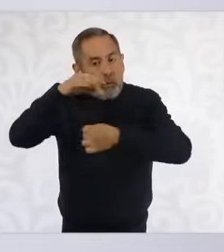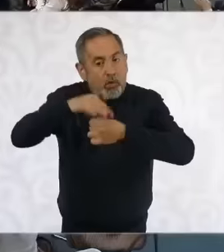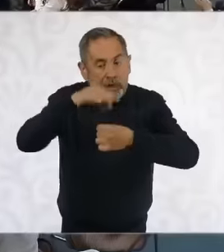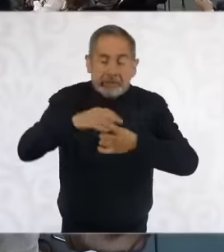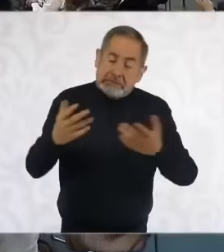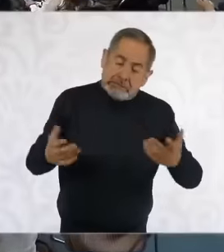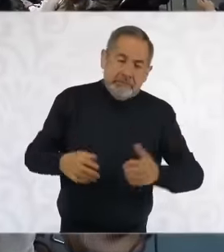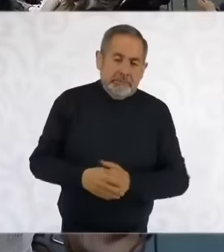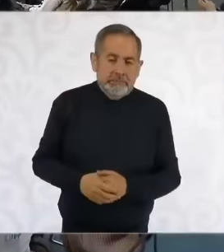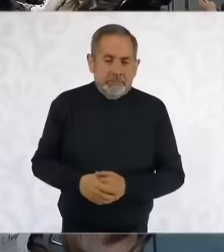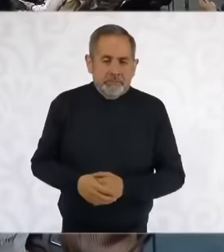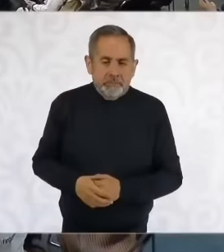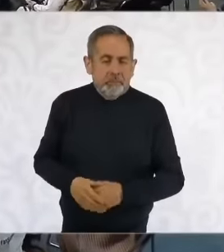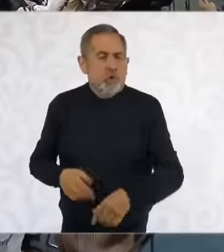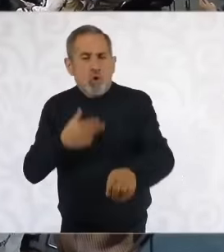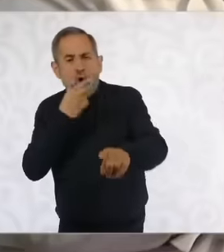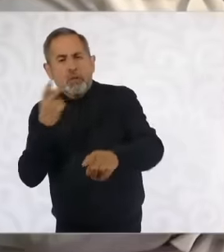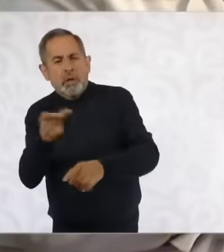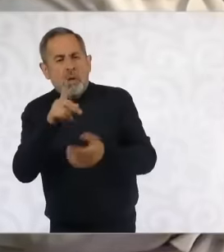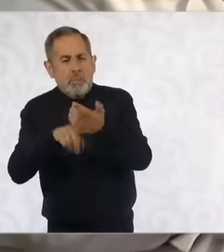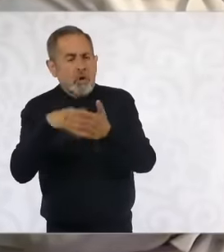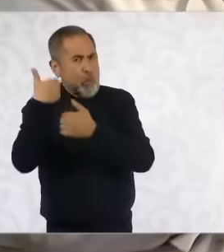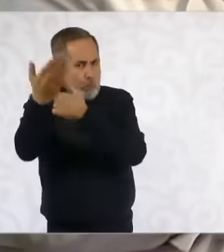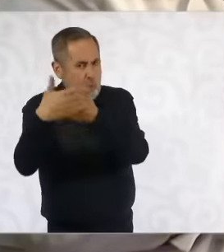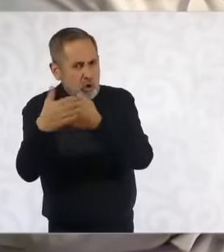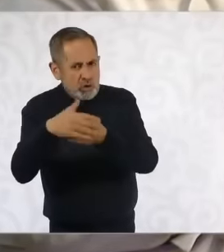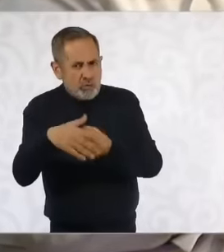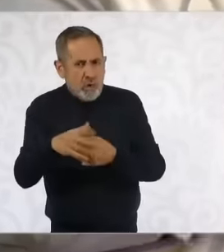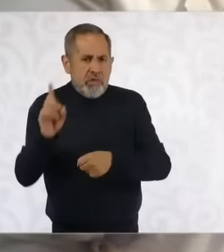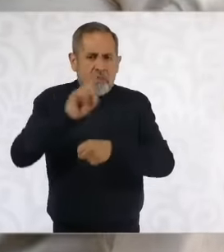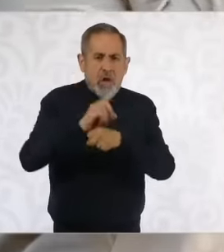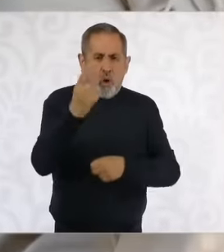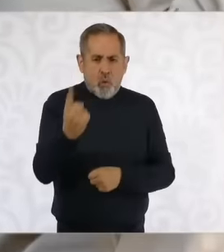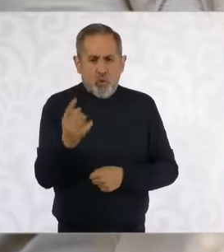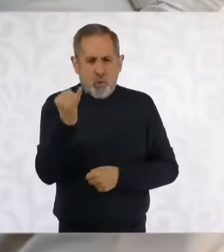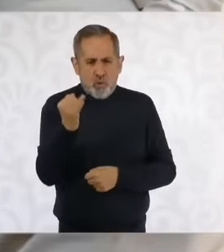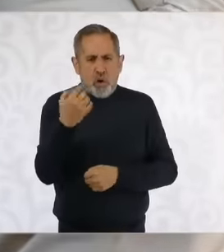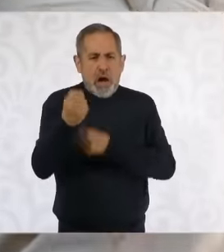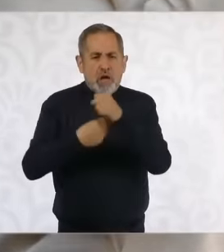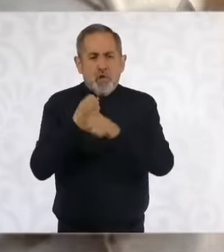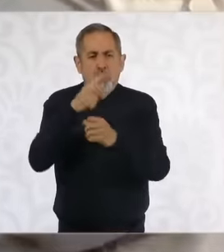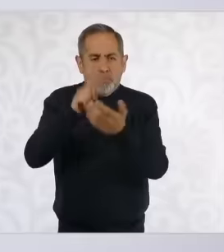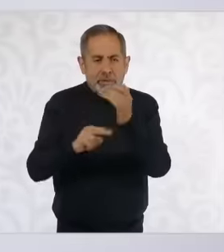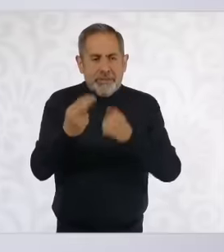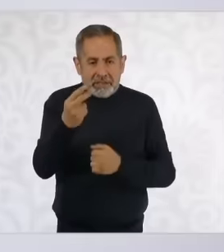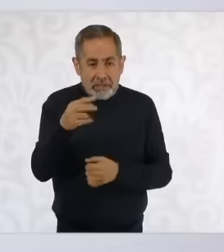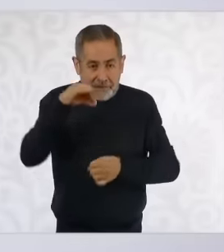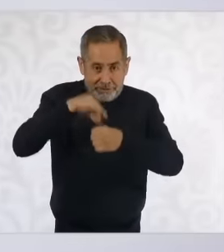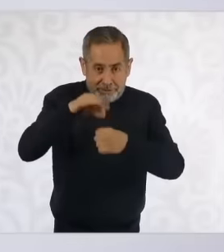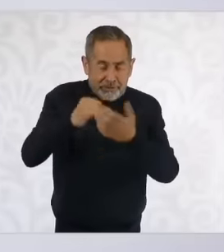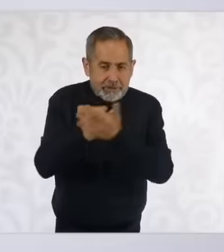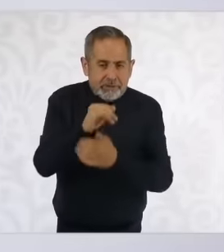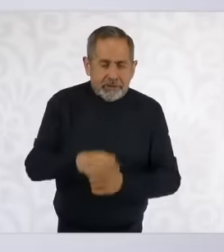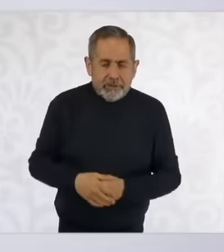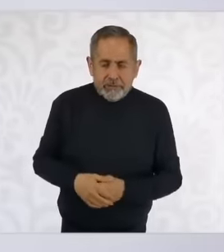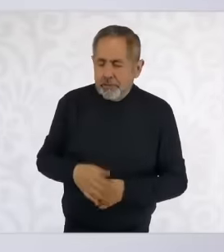fact that the election of judges will take place on June 1, 2025. Let's say